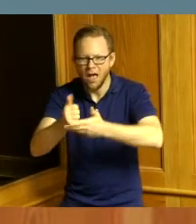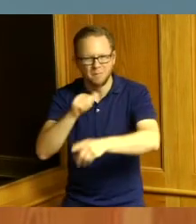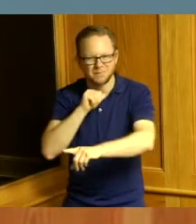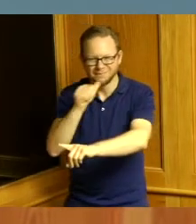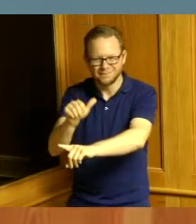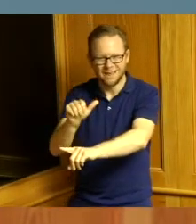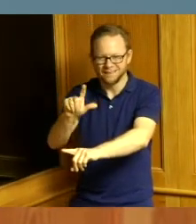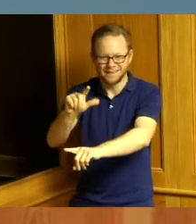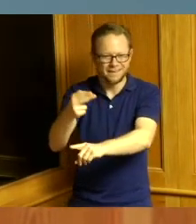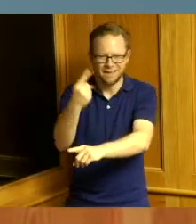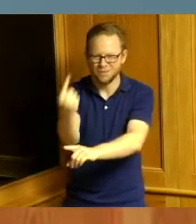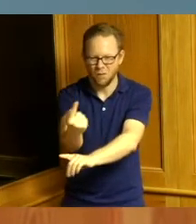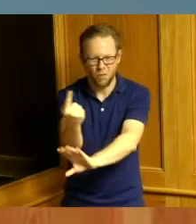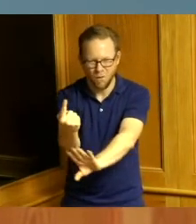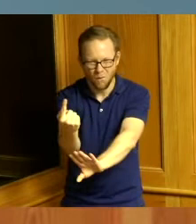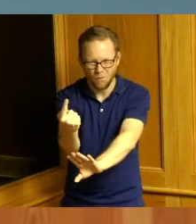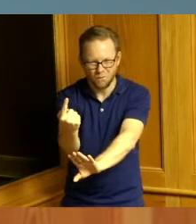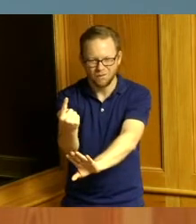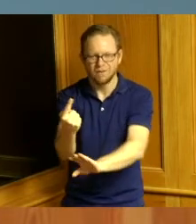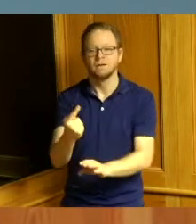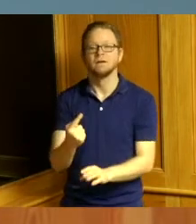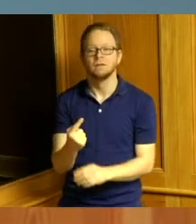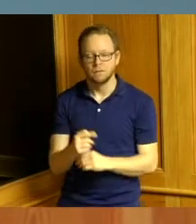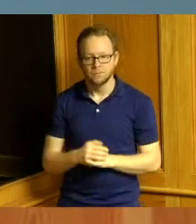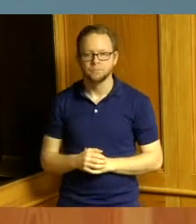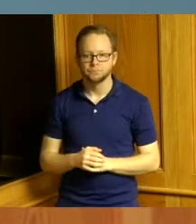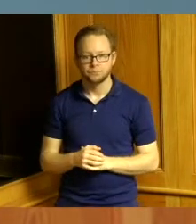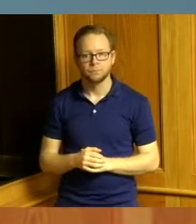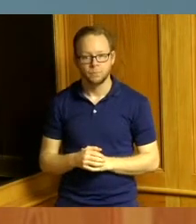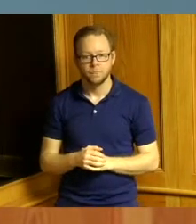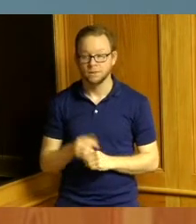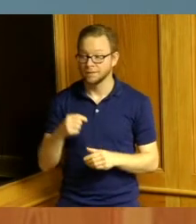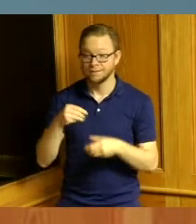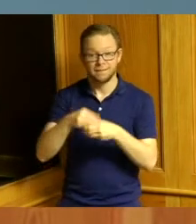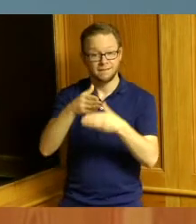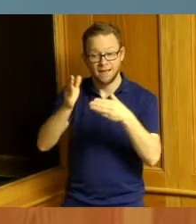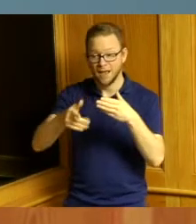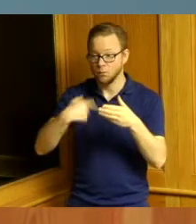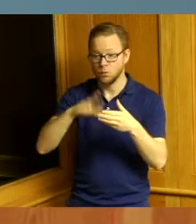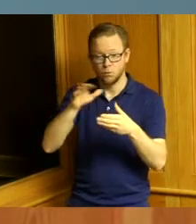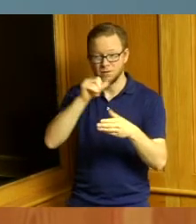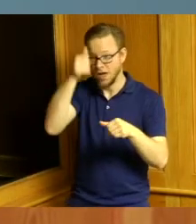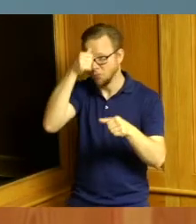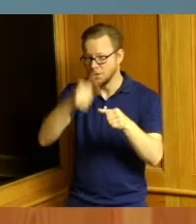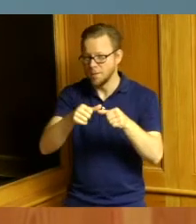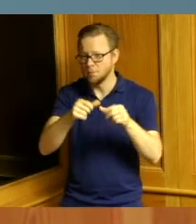as I said earlier in the end we will not remember the words of our enemies but the silence of